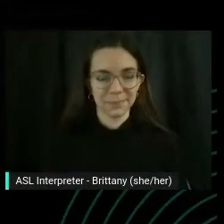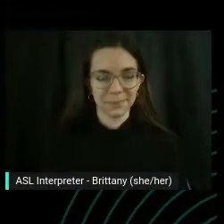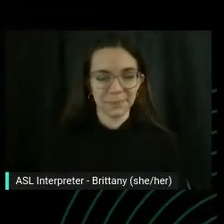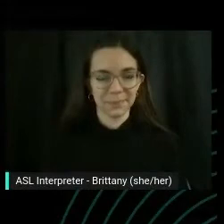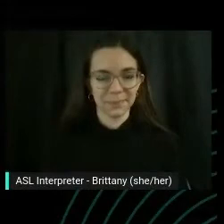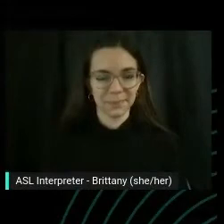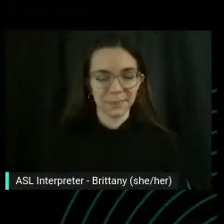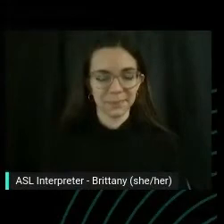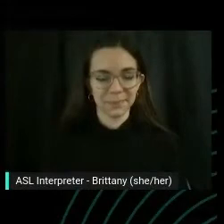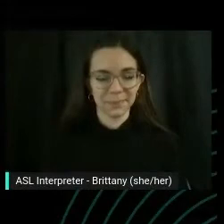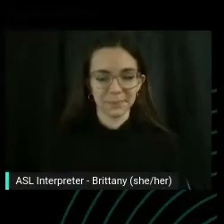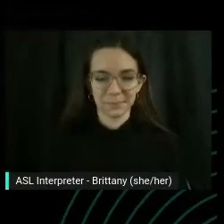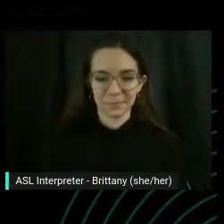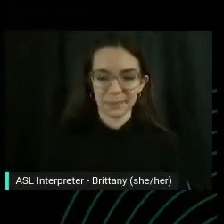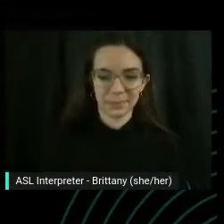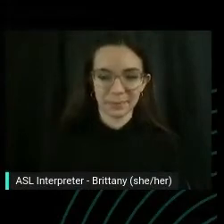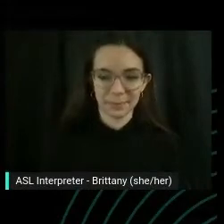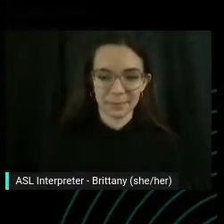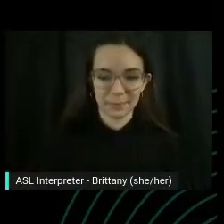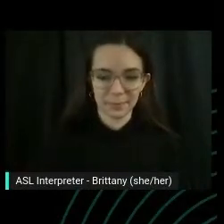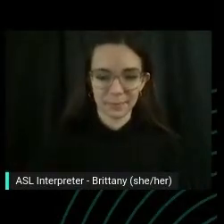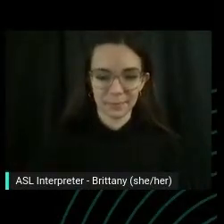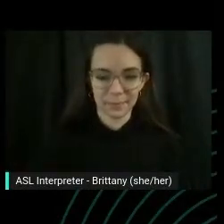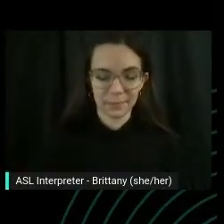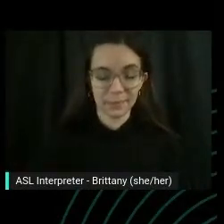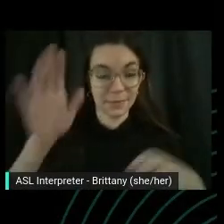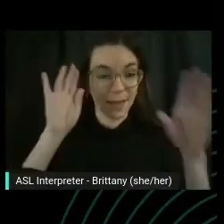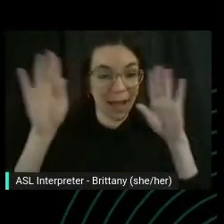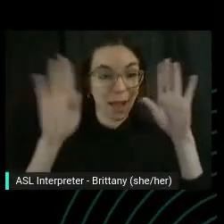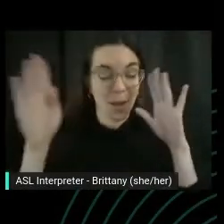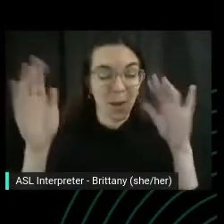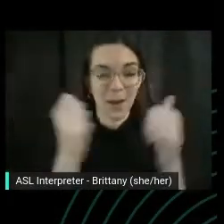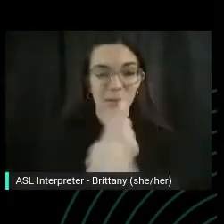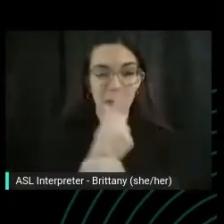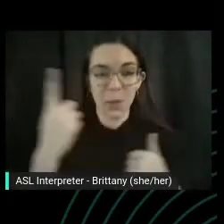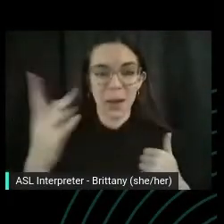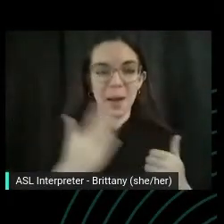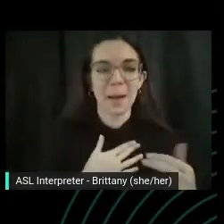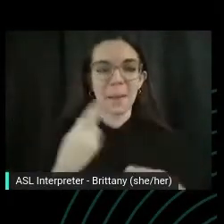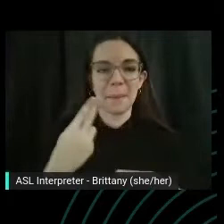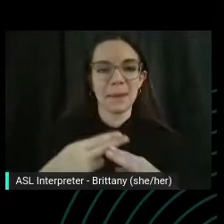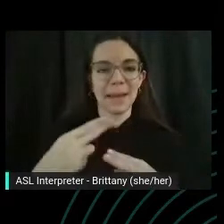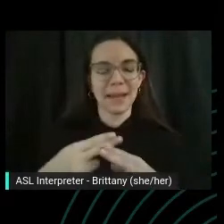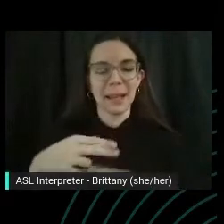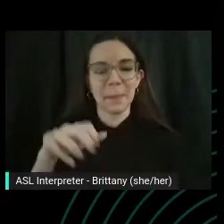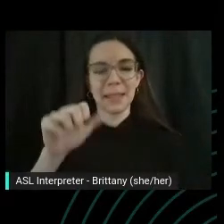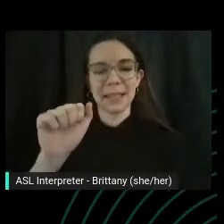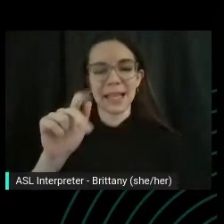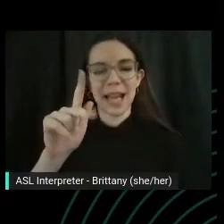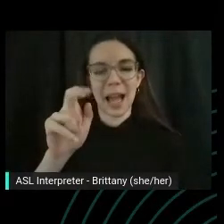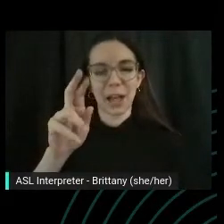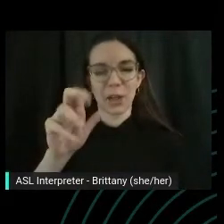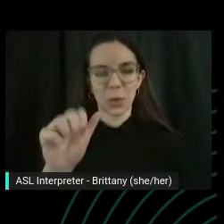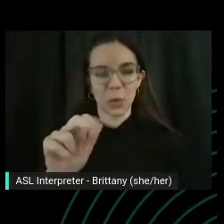Hello, everyone. Again, my name is a coup and Tony Parker and Welcome to our third stretch session.